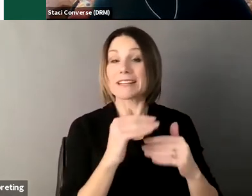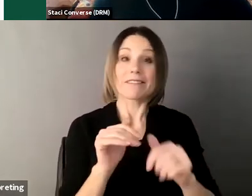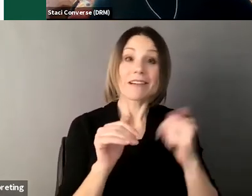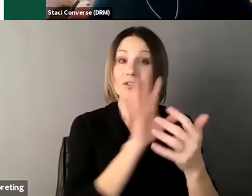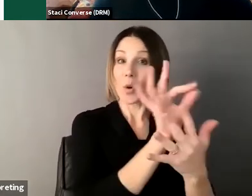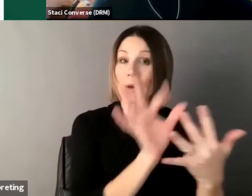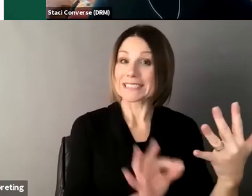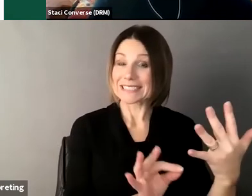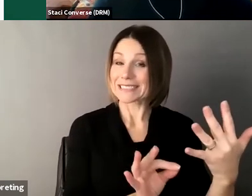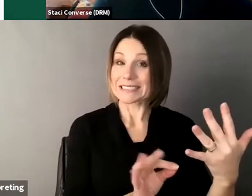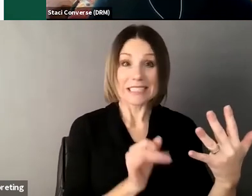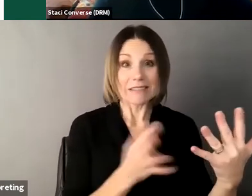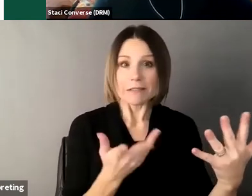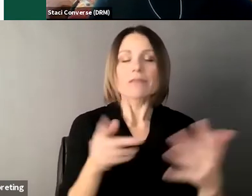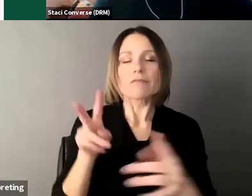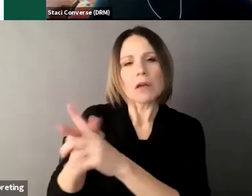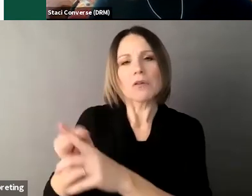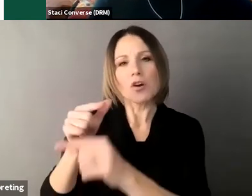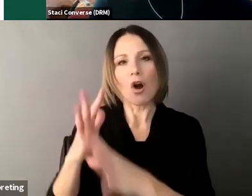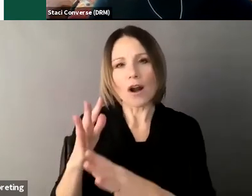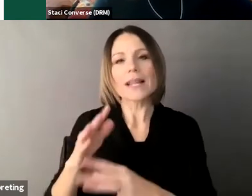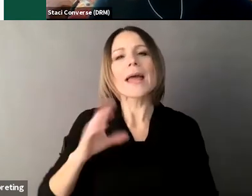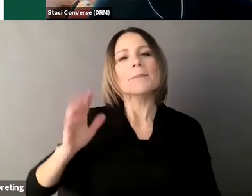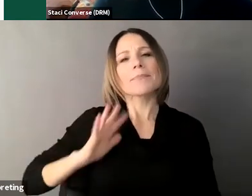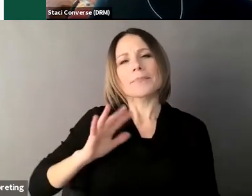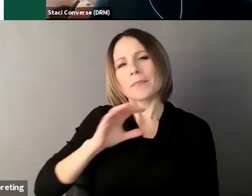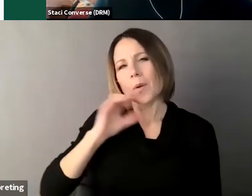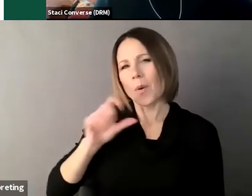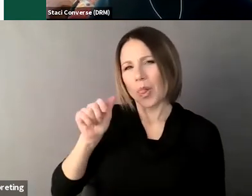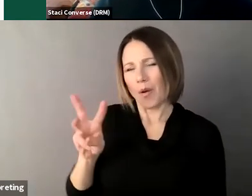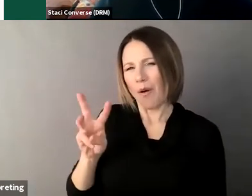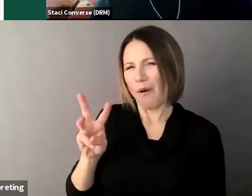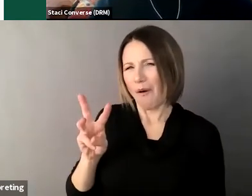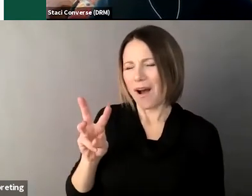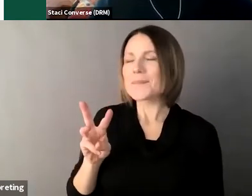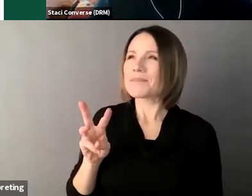version um but it was implicit in that version and this just makes it far more explicit and